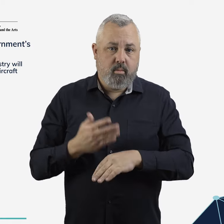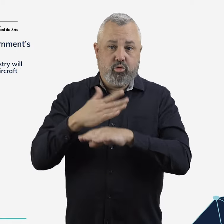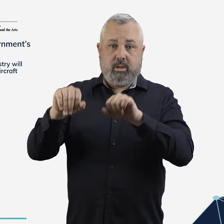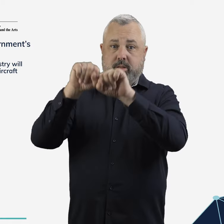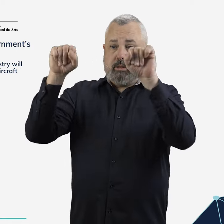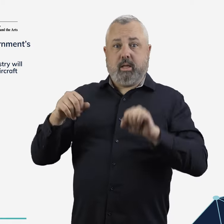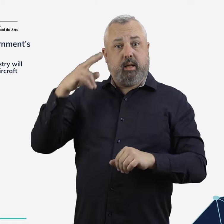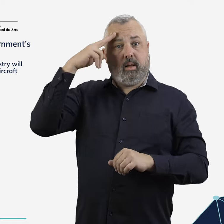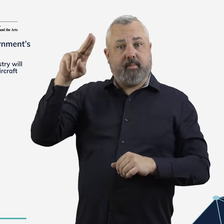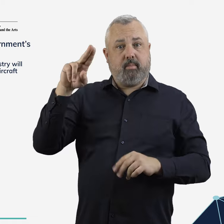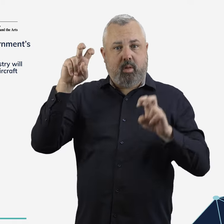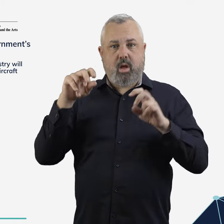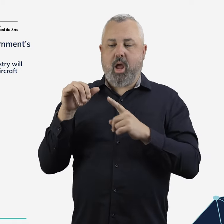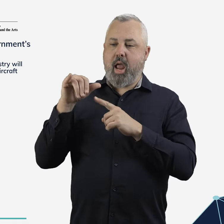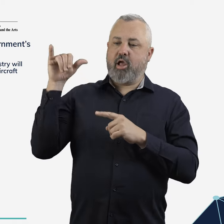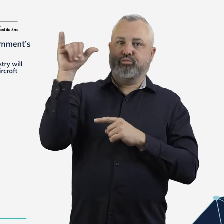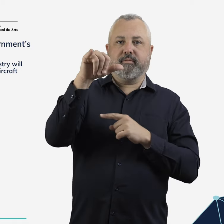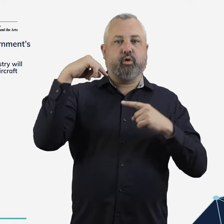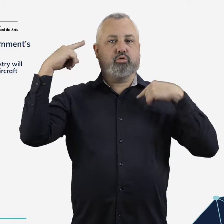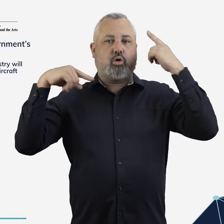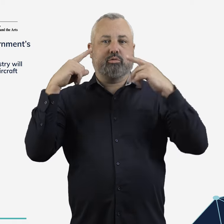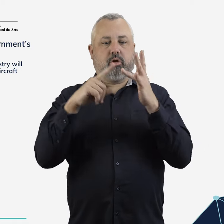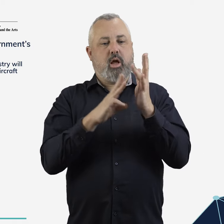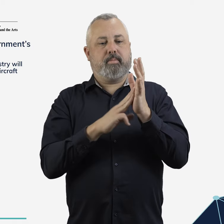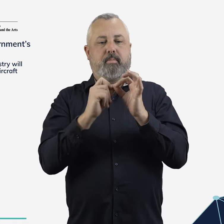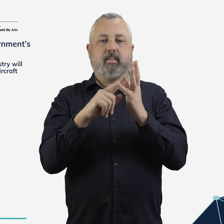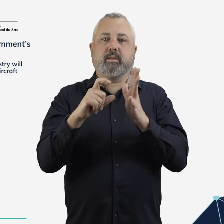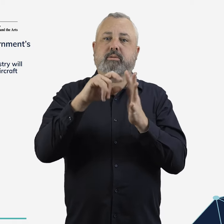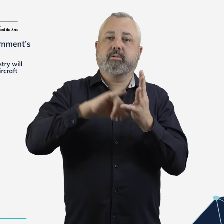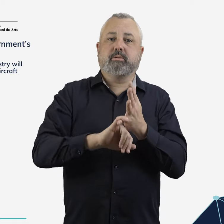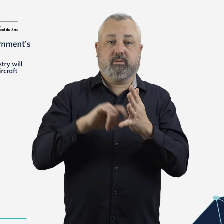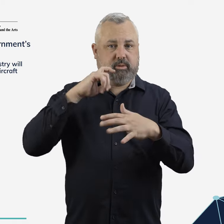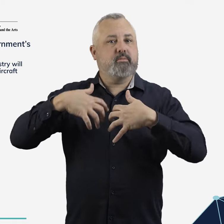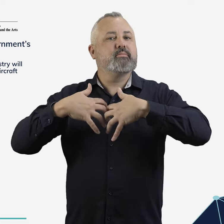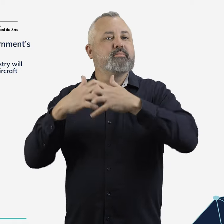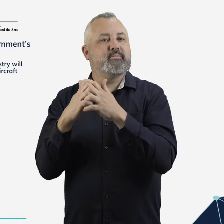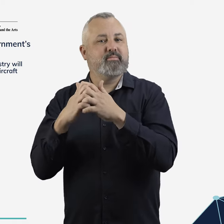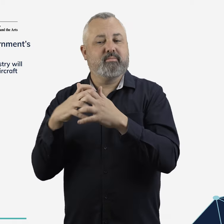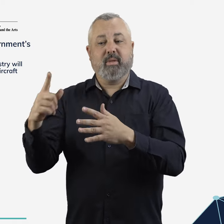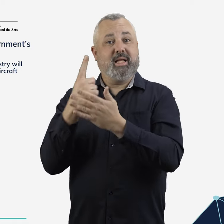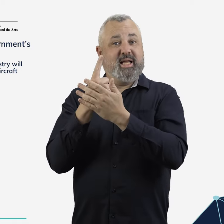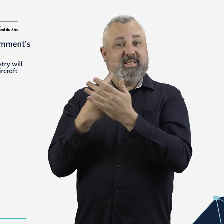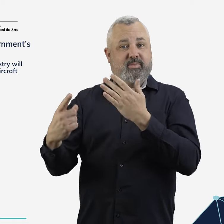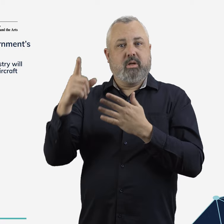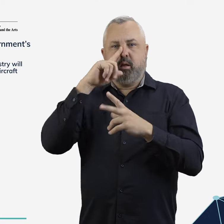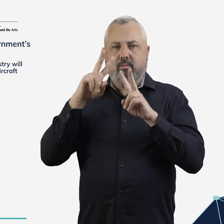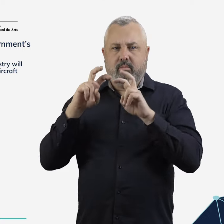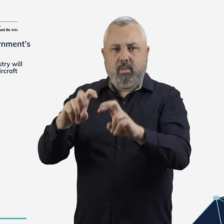An Aircraft Noise Ombuds Scheme will be established independently to investigate